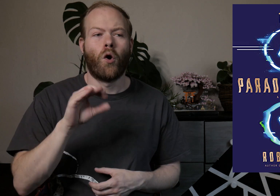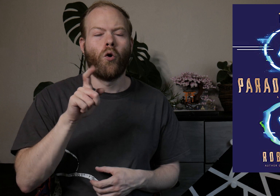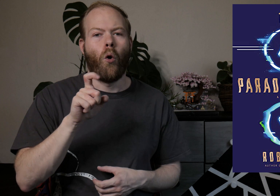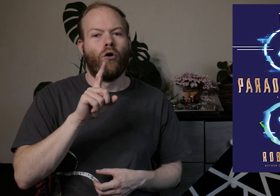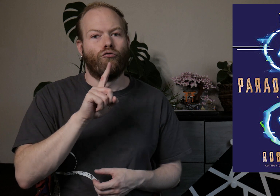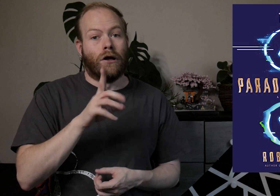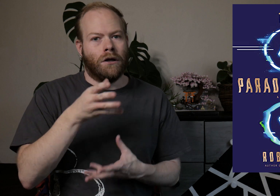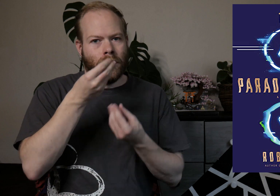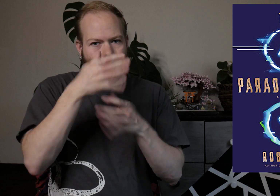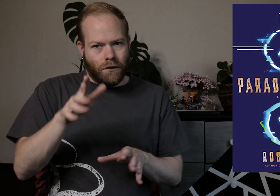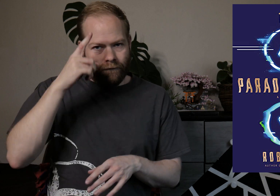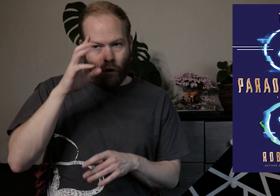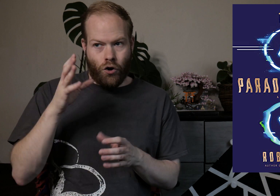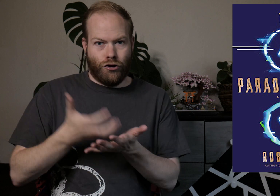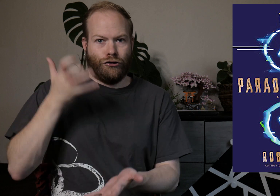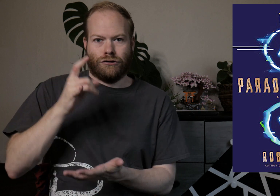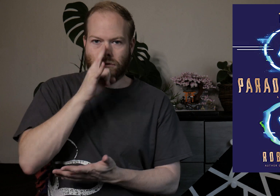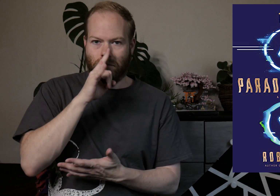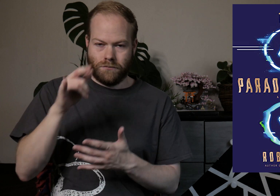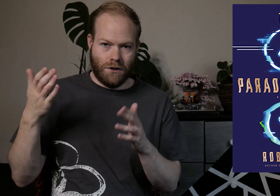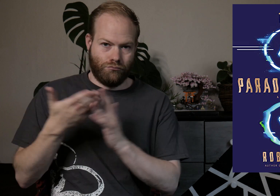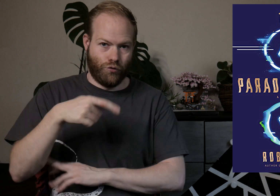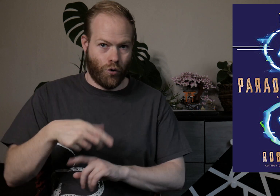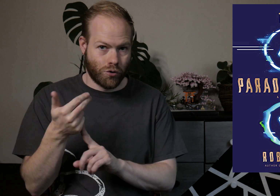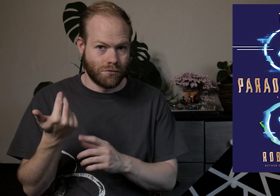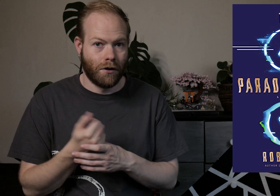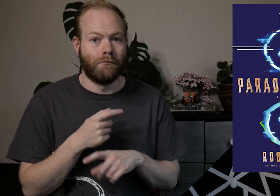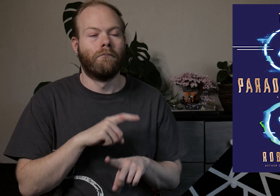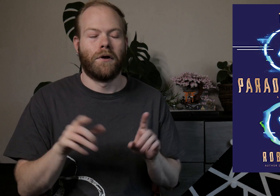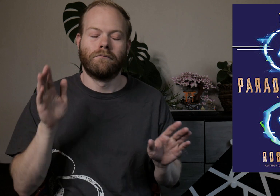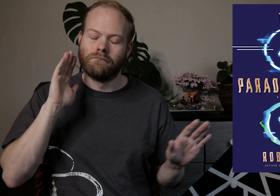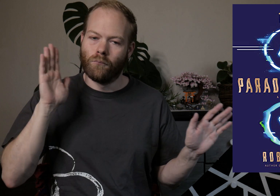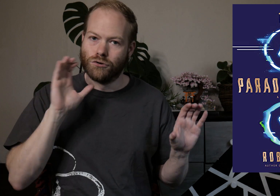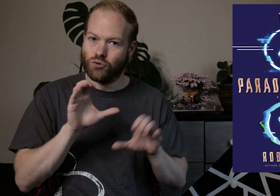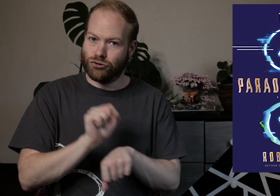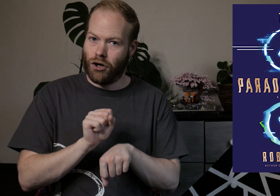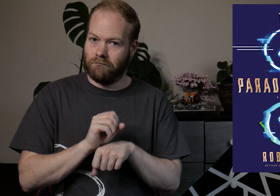Cole really does not care for the rich snobs that come through the hotel, but will do her job,